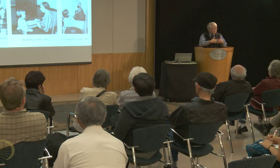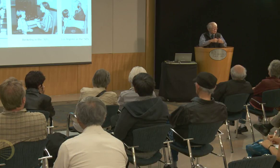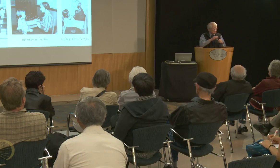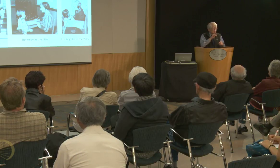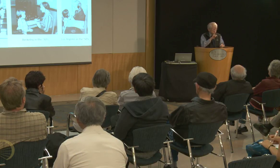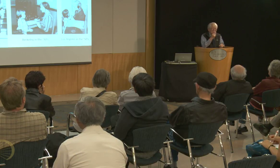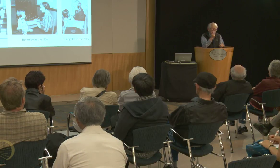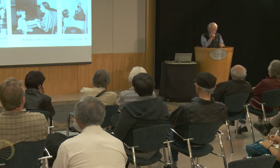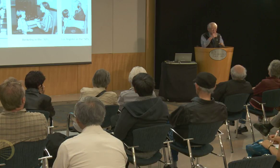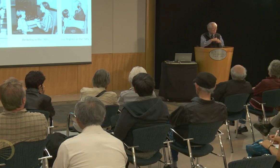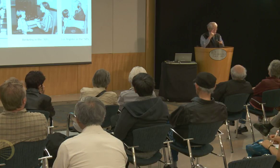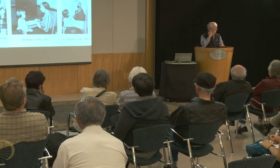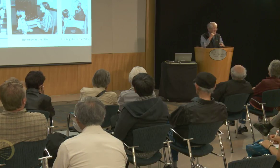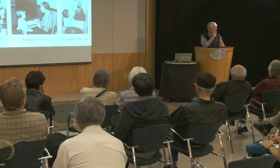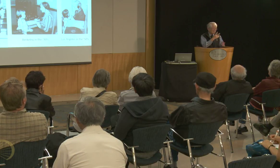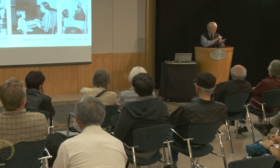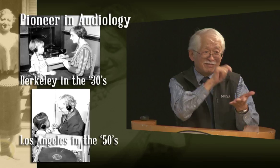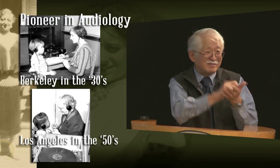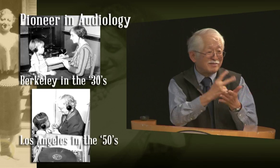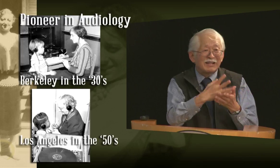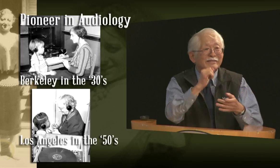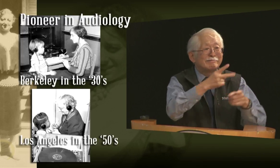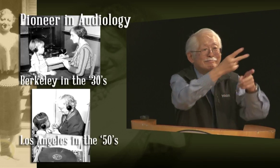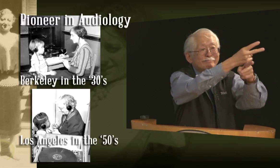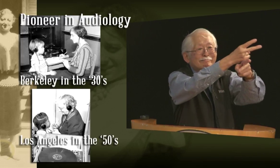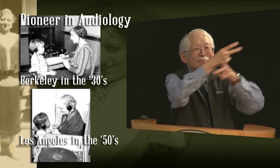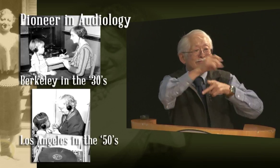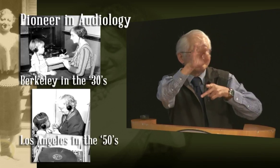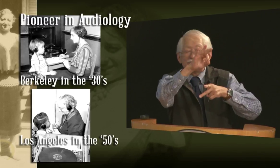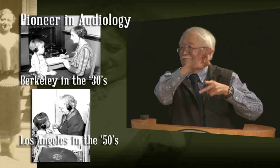she got this equipment, one of the two